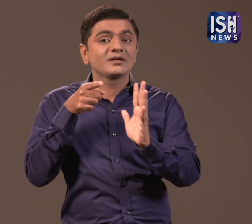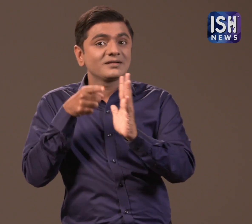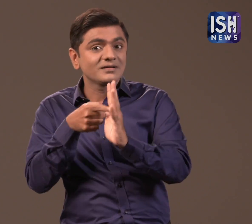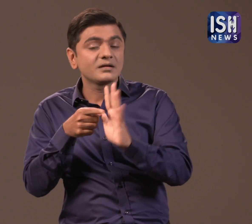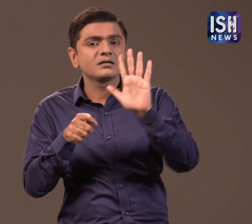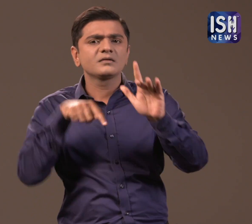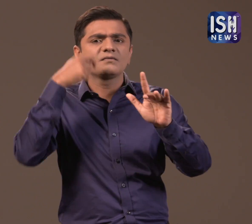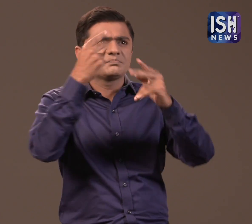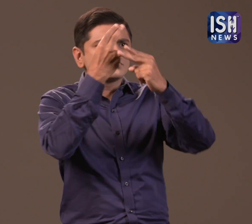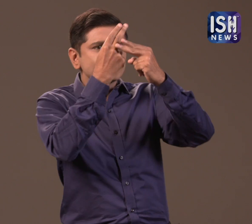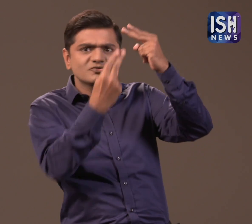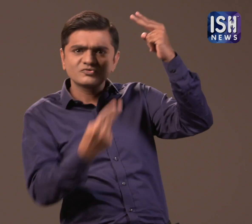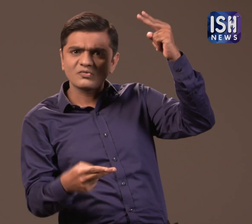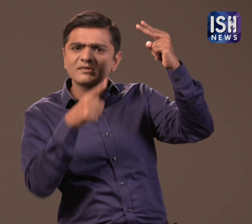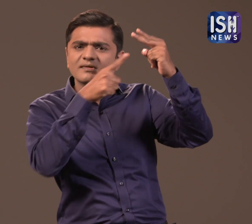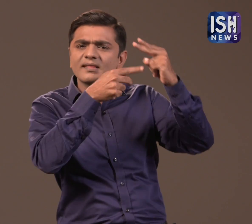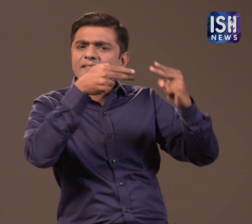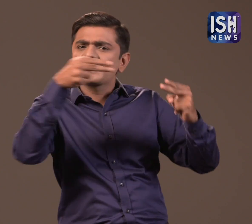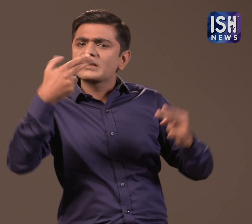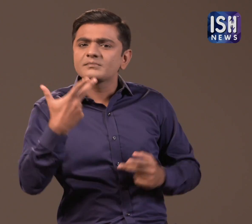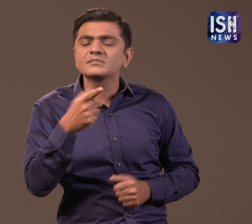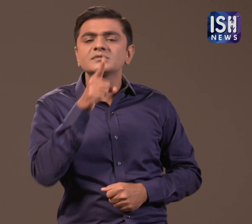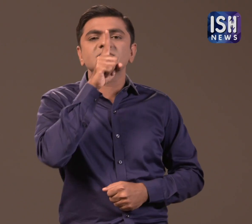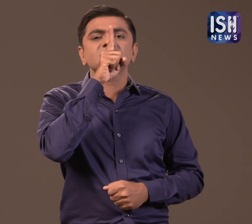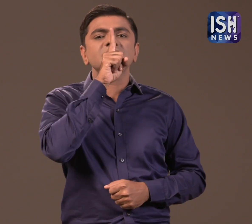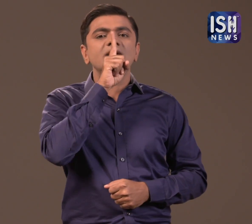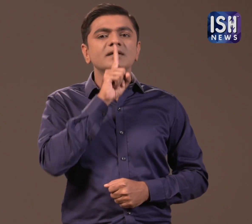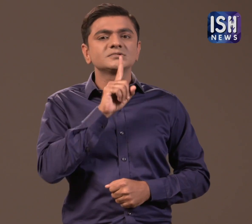The name of the movie is “Silence”.